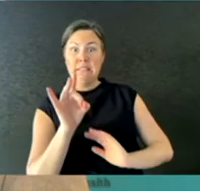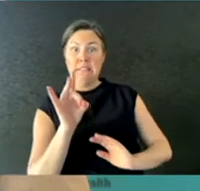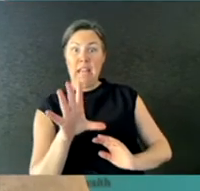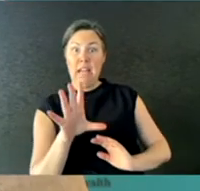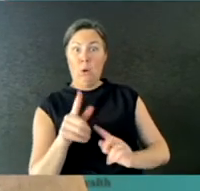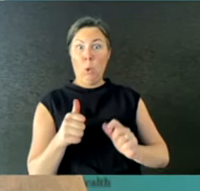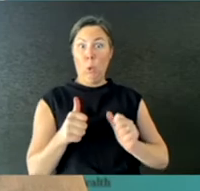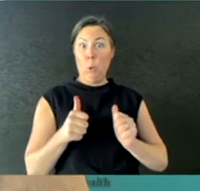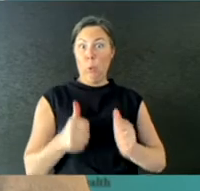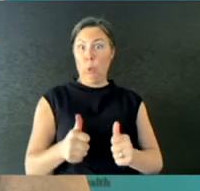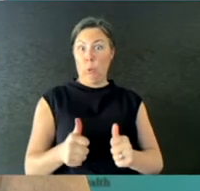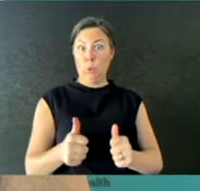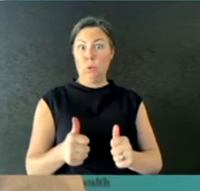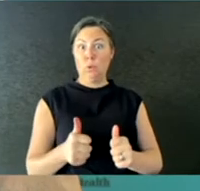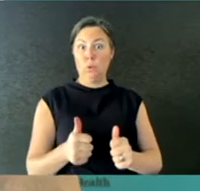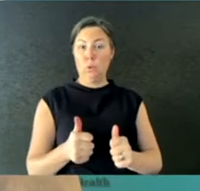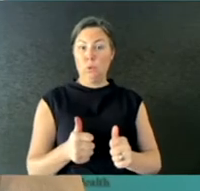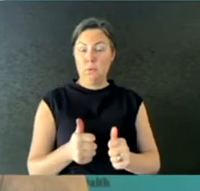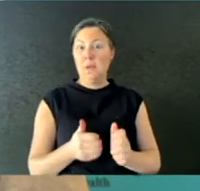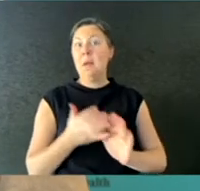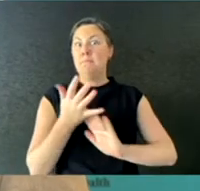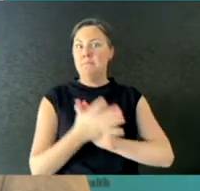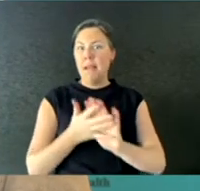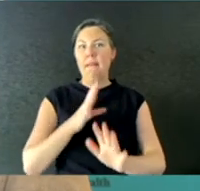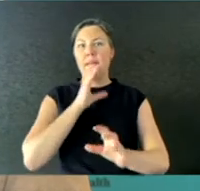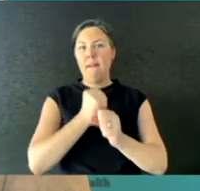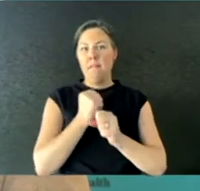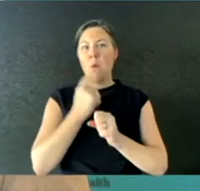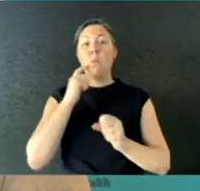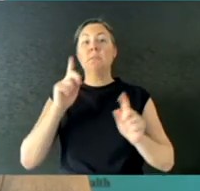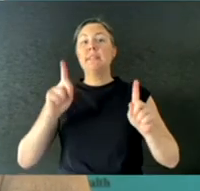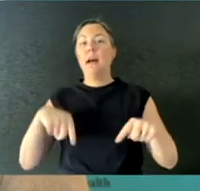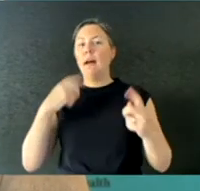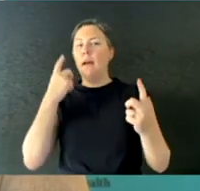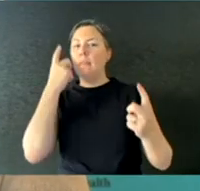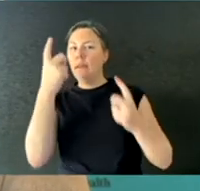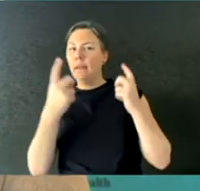will be provoking some thought on behalf of the Victorian Government about the roadmap